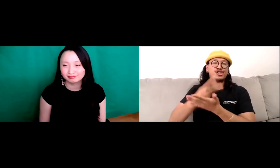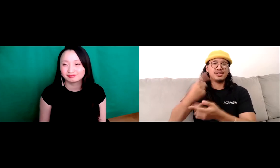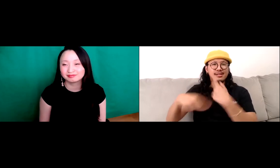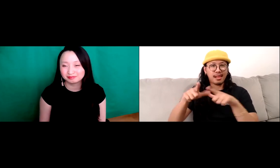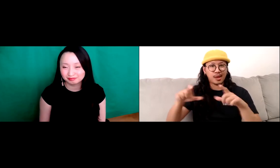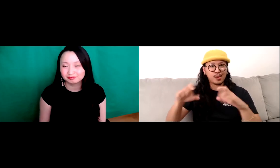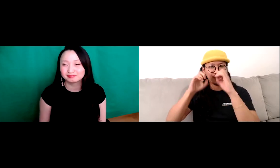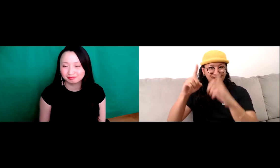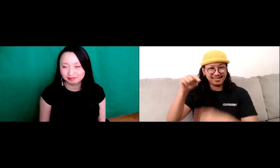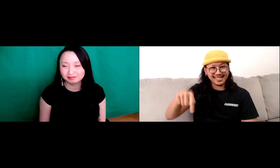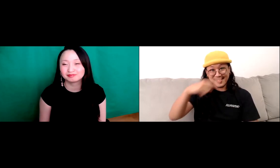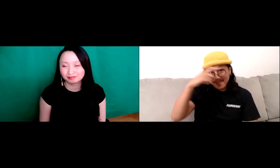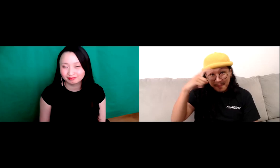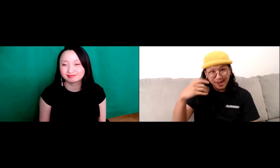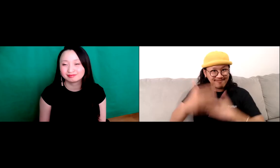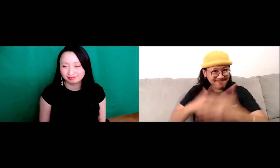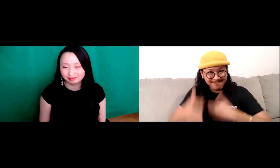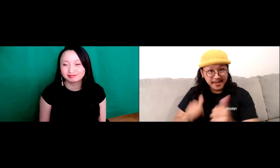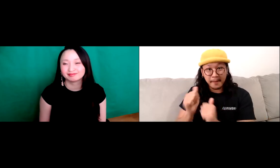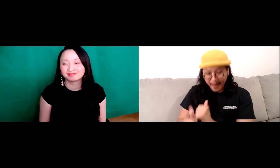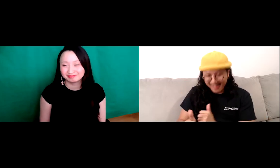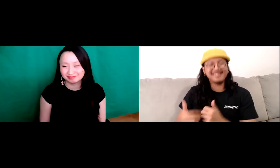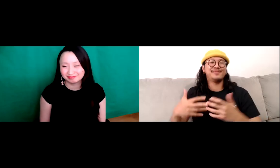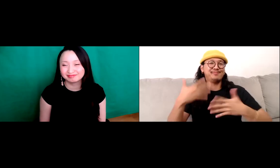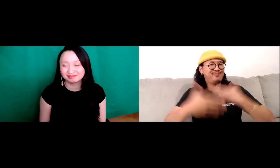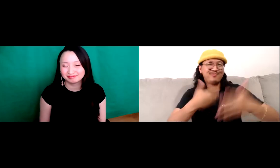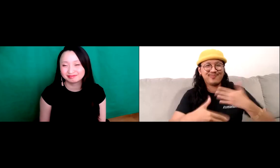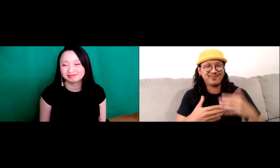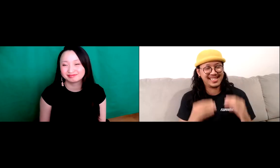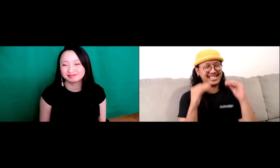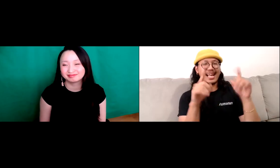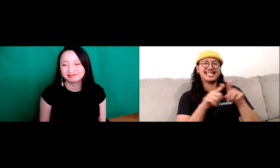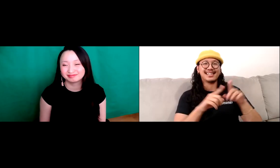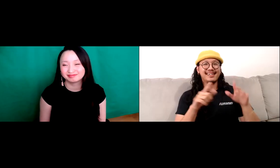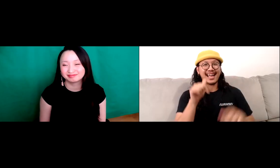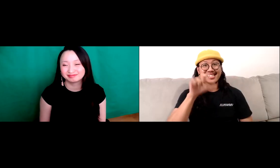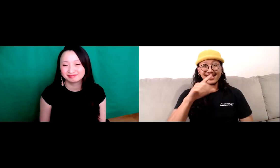my masters. And finally with education.